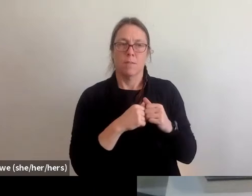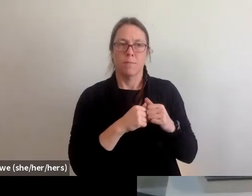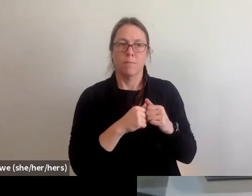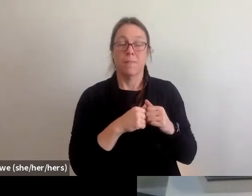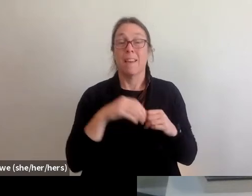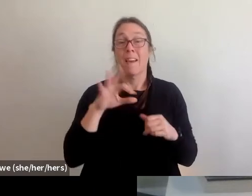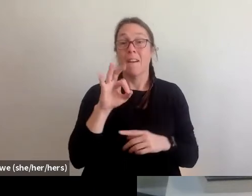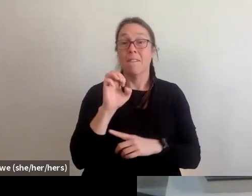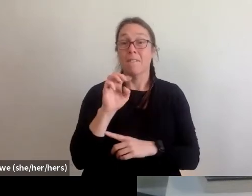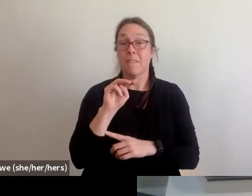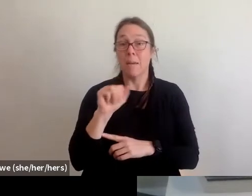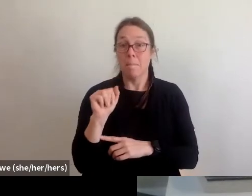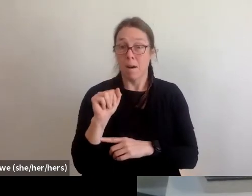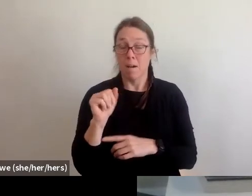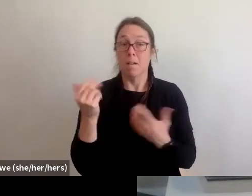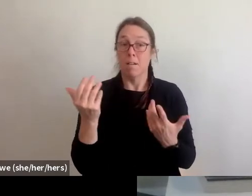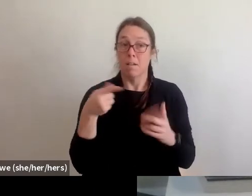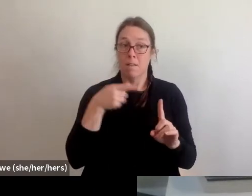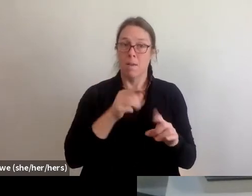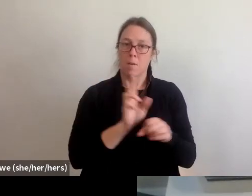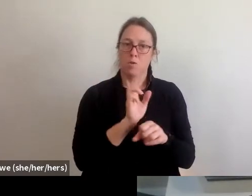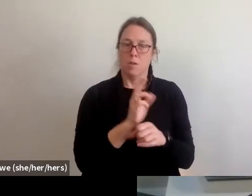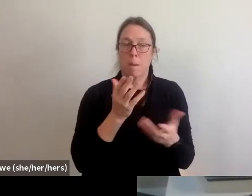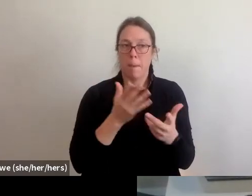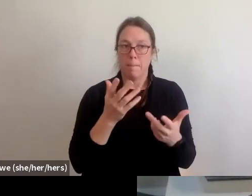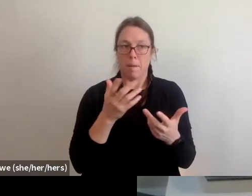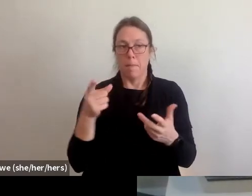it's a combination of you might get rental assistance